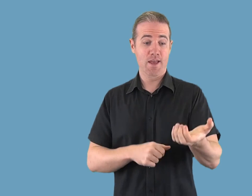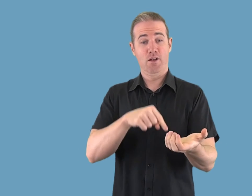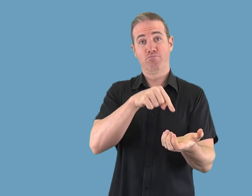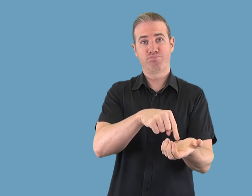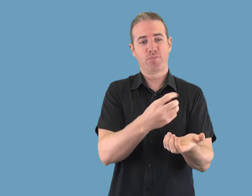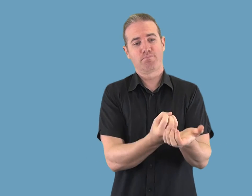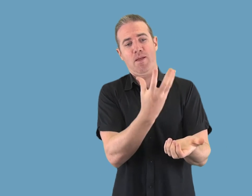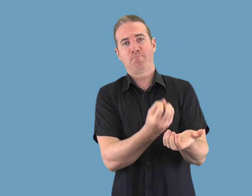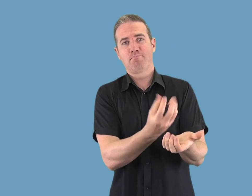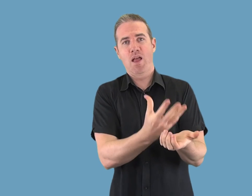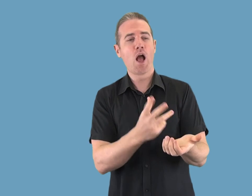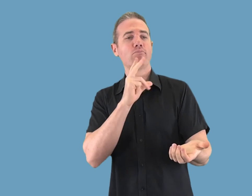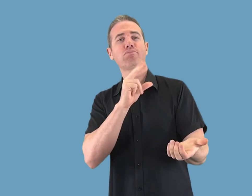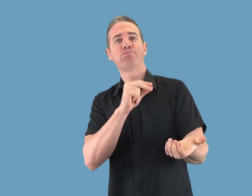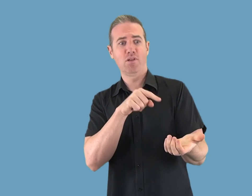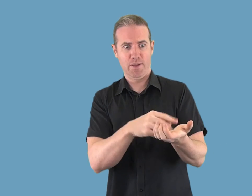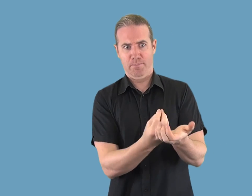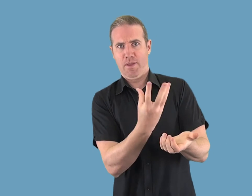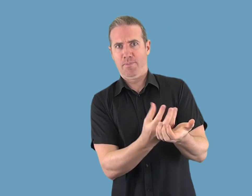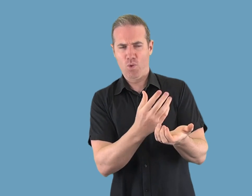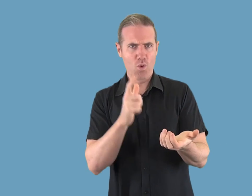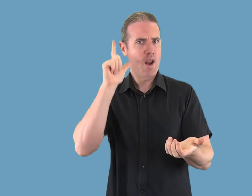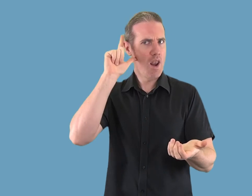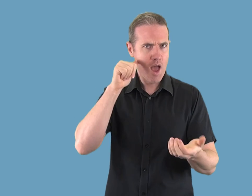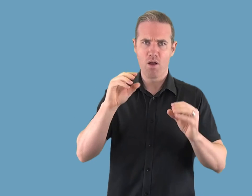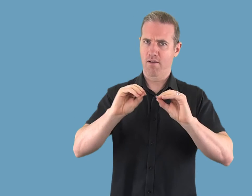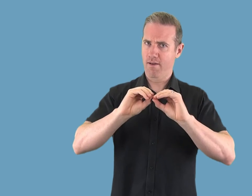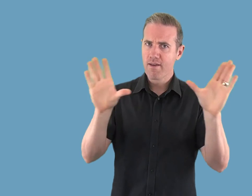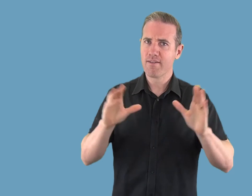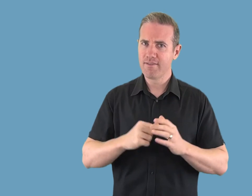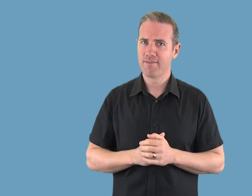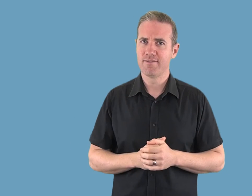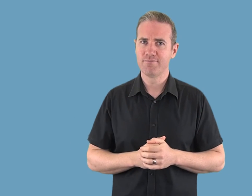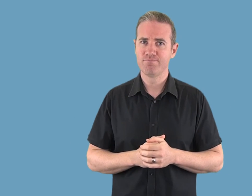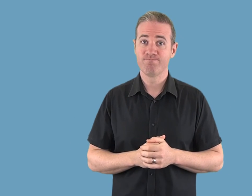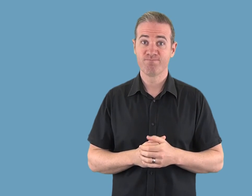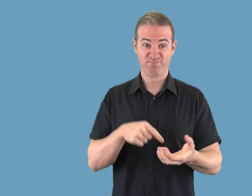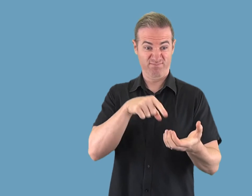Loud, clear speakerphone